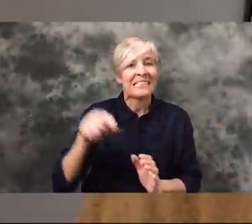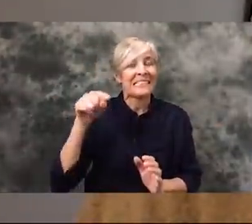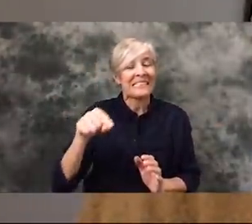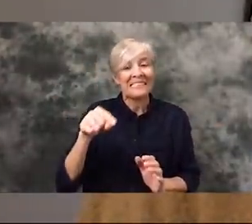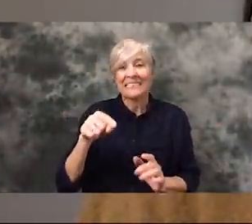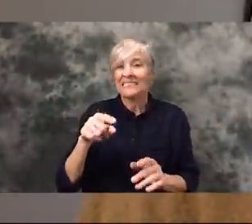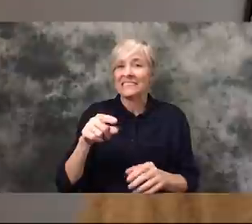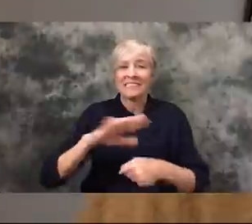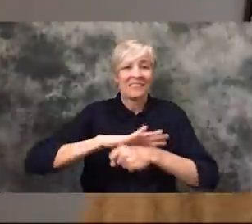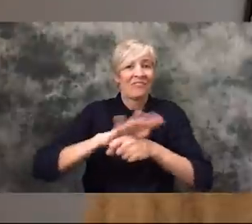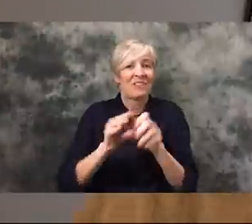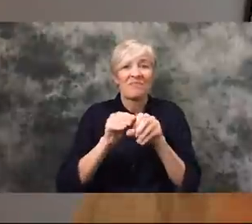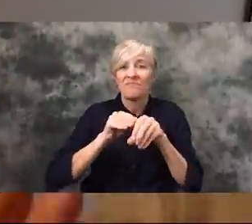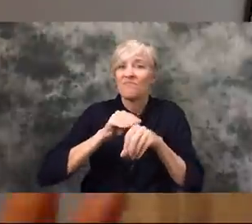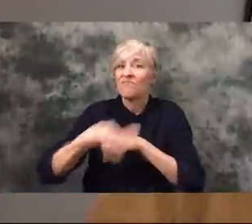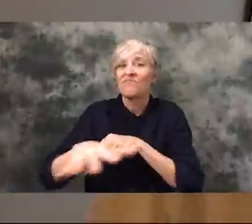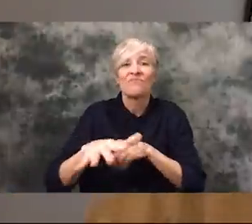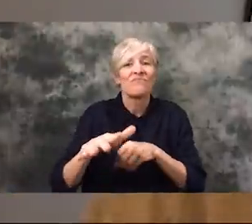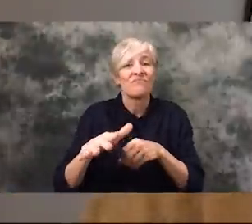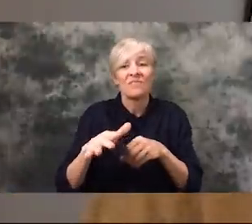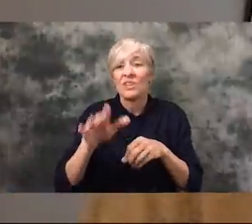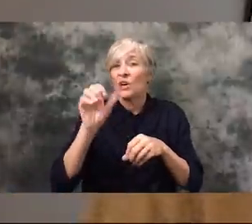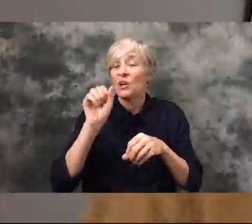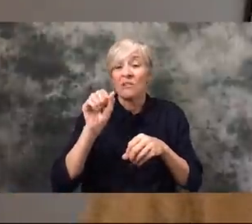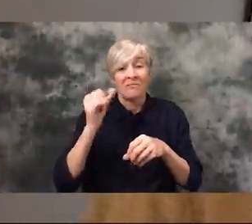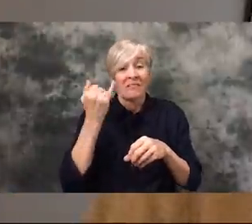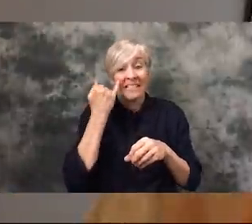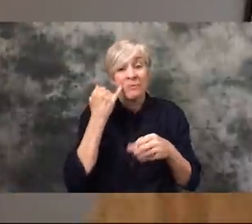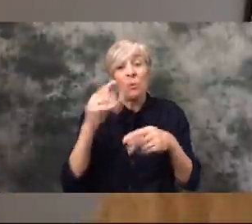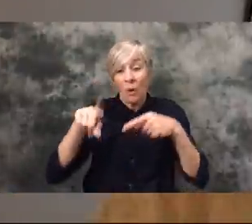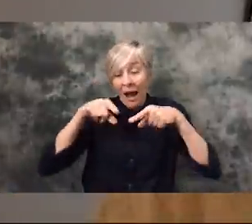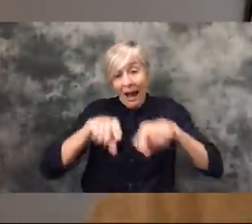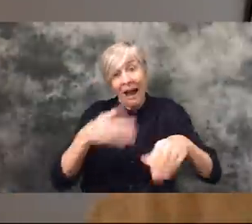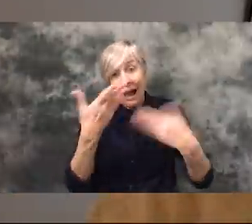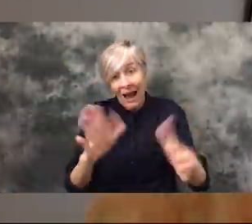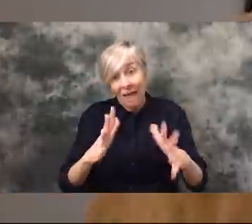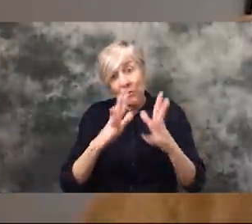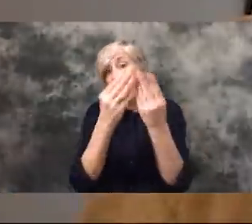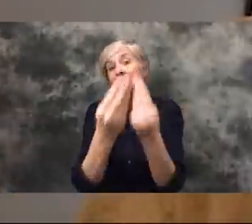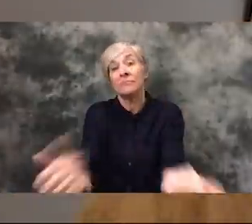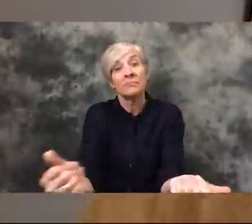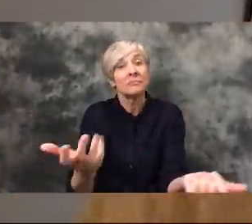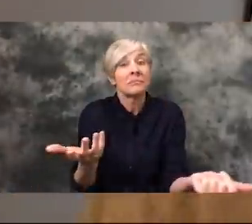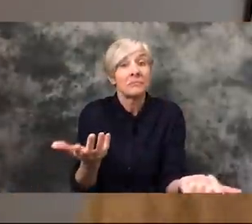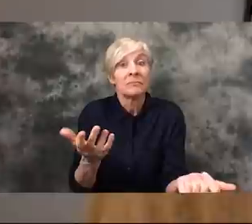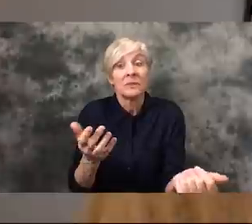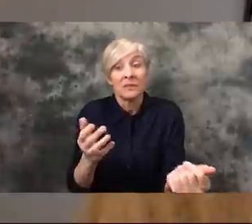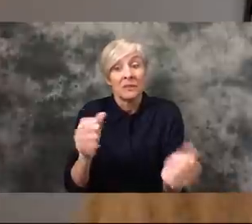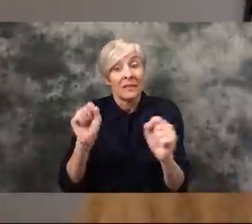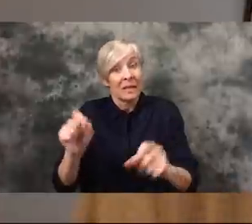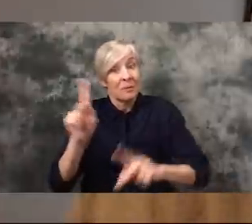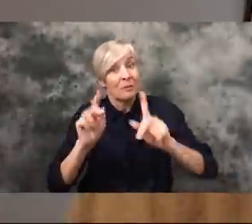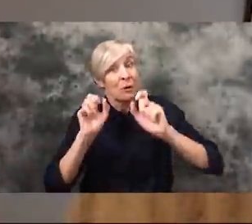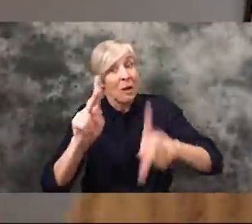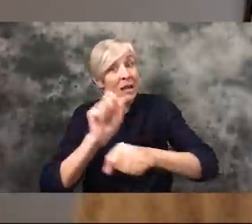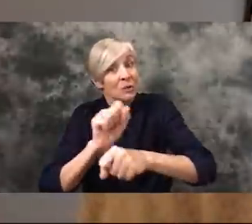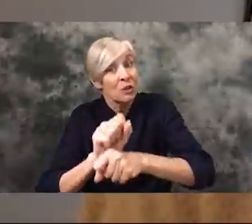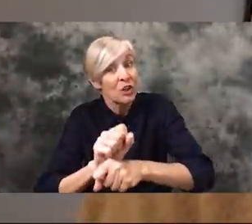those final straws - that forces families to move elsewhere because after this is over will there be opportunity to earn income? It's unclear.